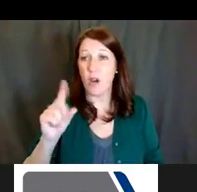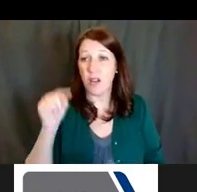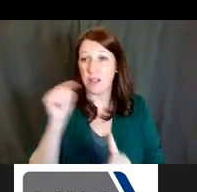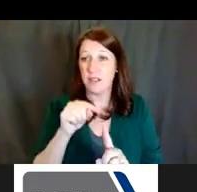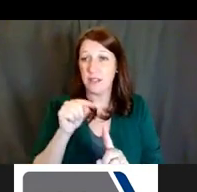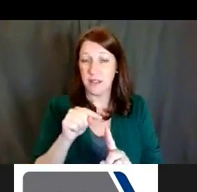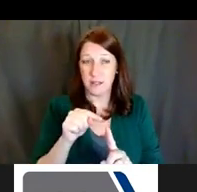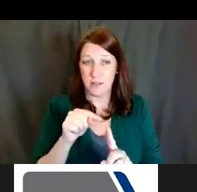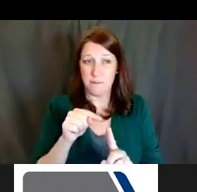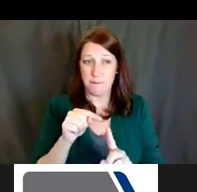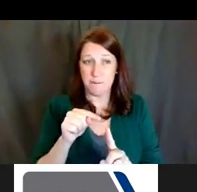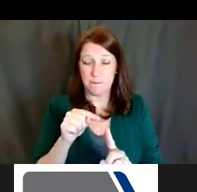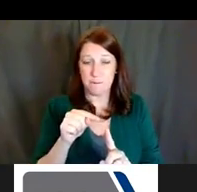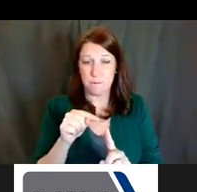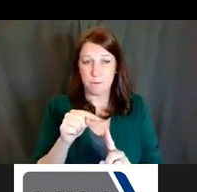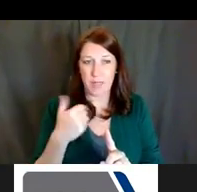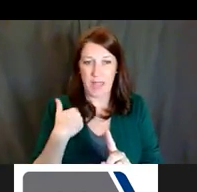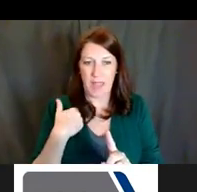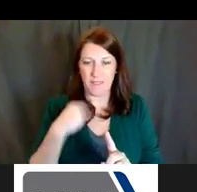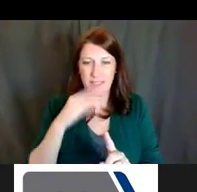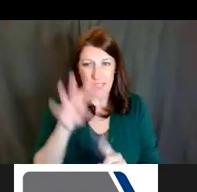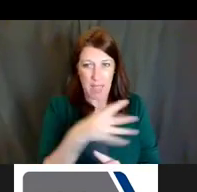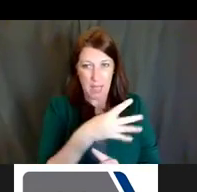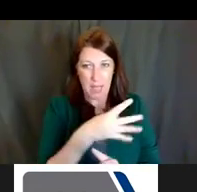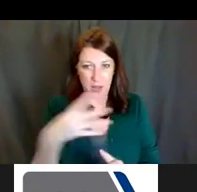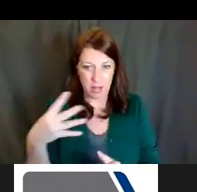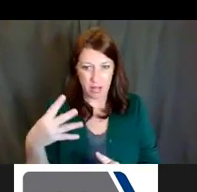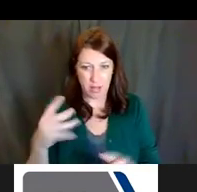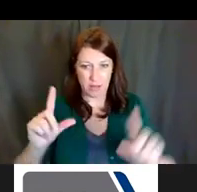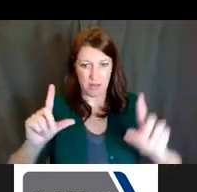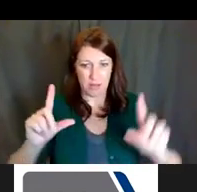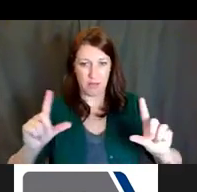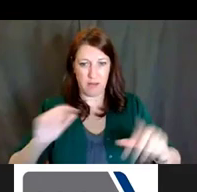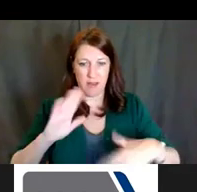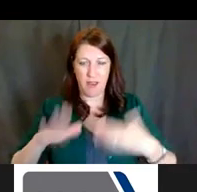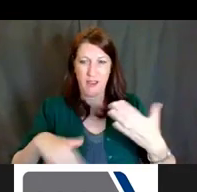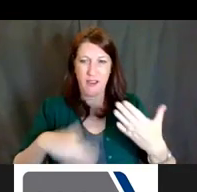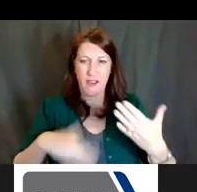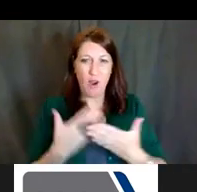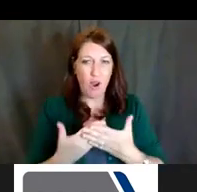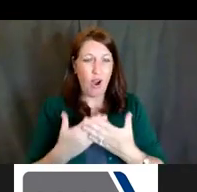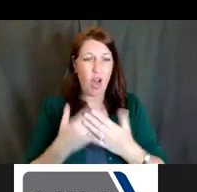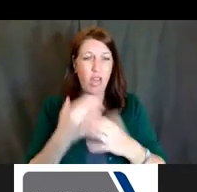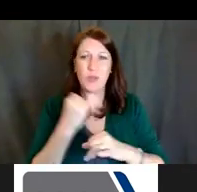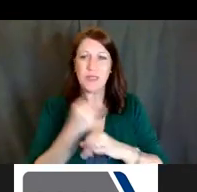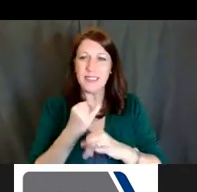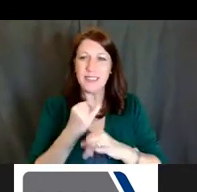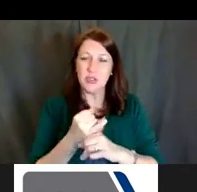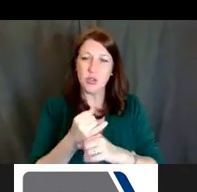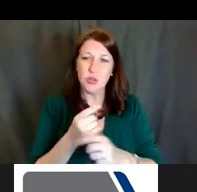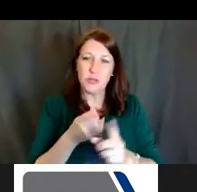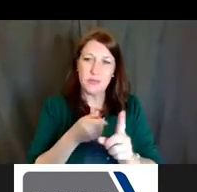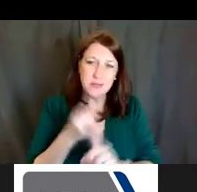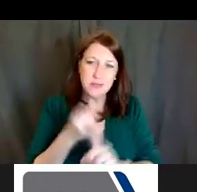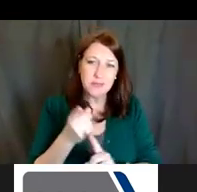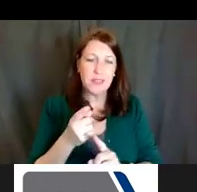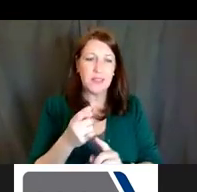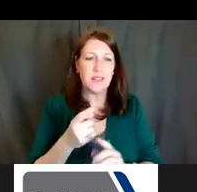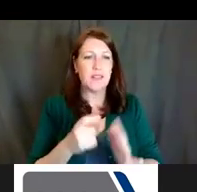has a table that has all of the institute-specific eligibility criteria,